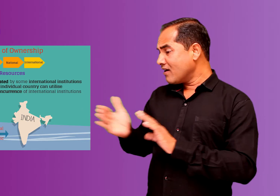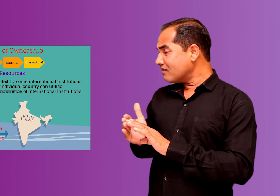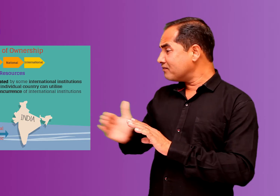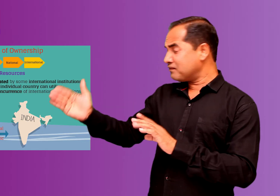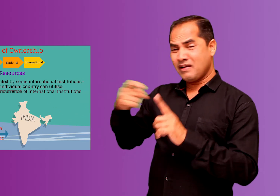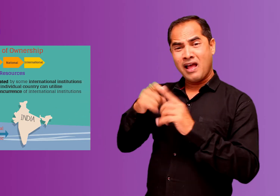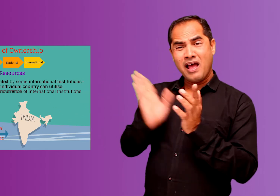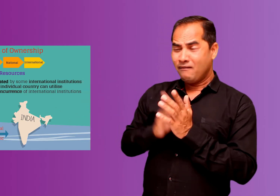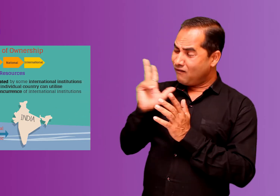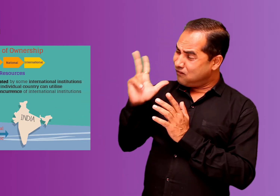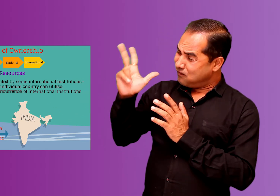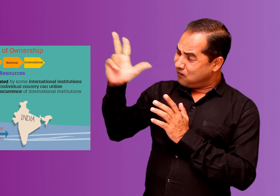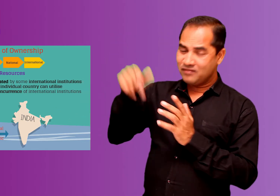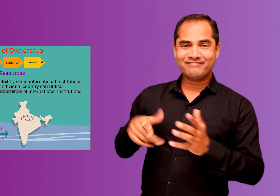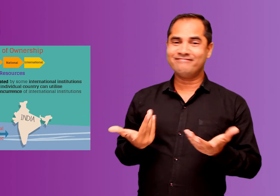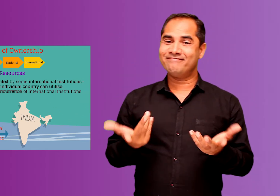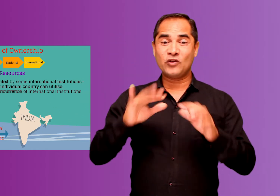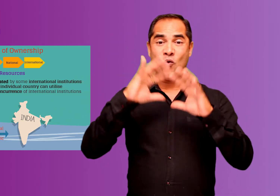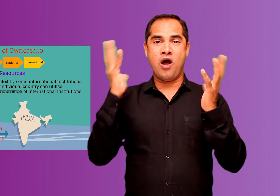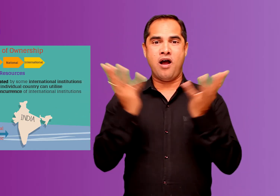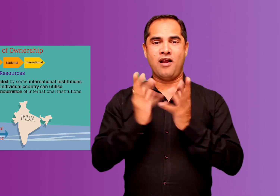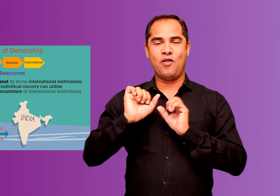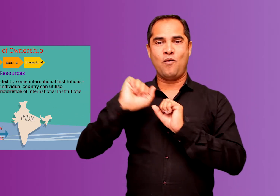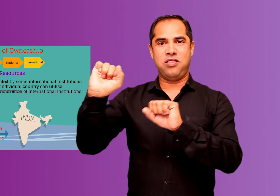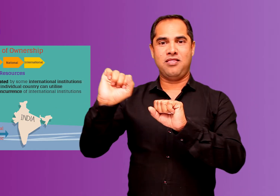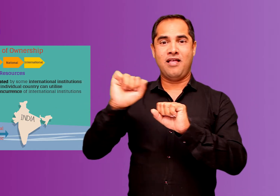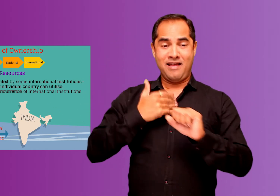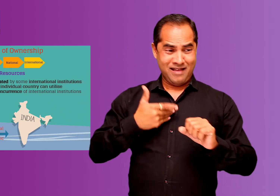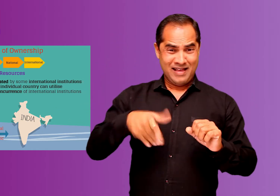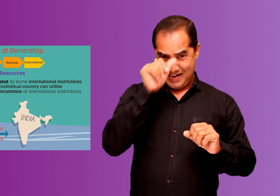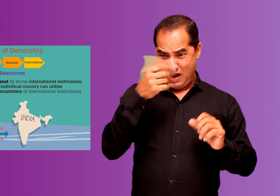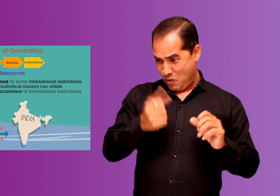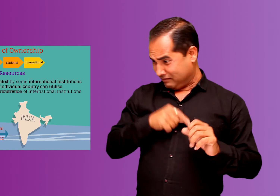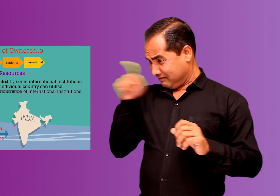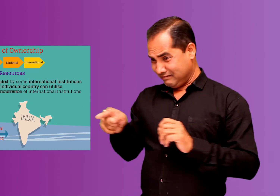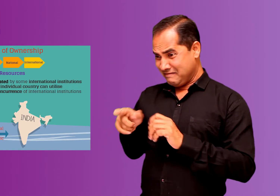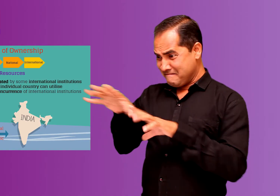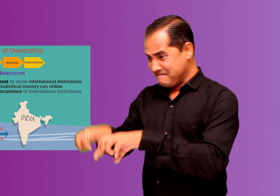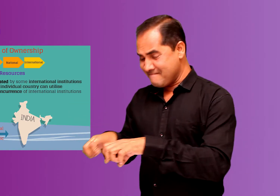ownership of around 200 kilometers but beyond that not use the resources